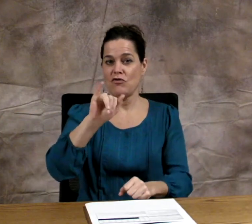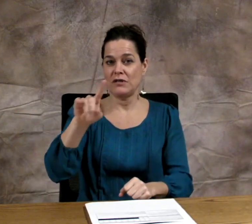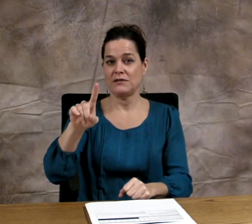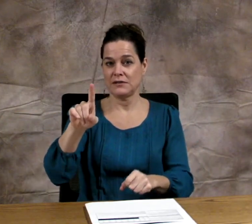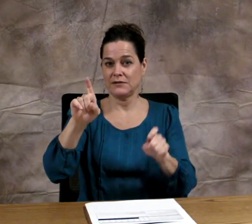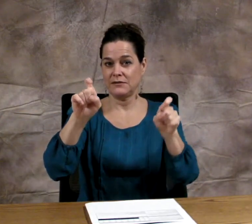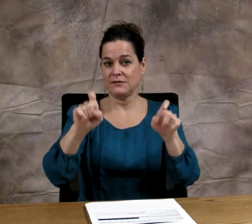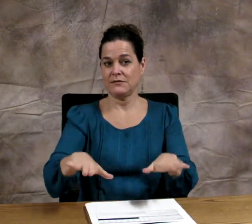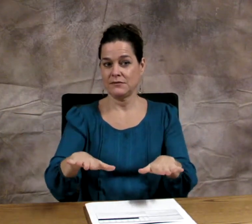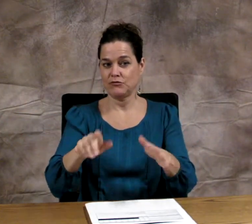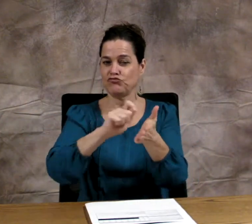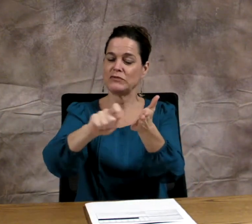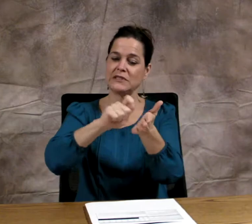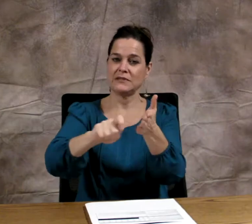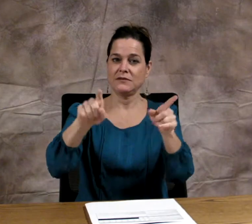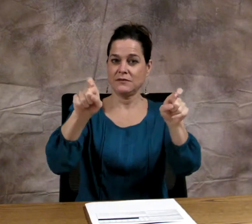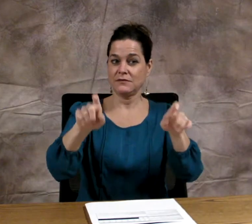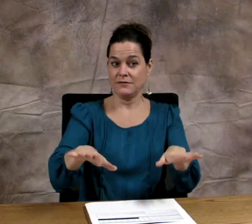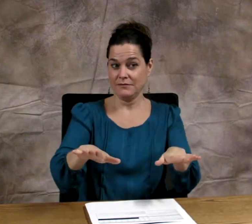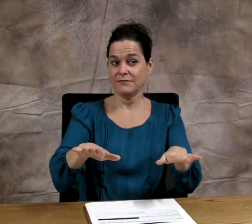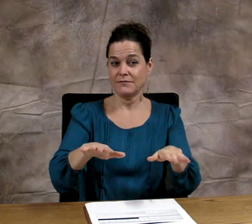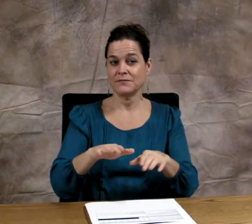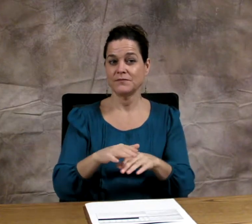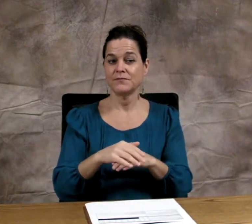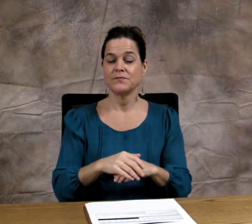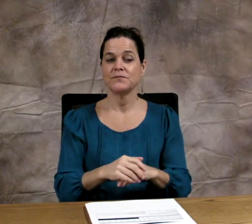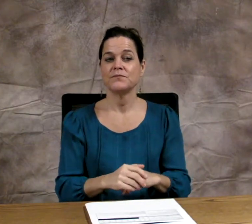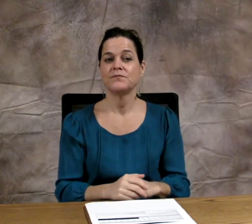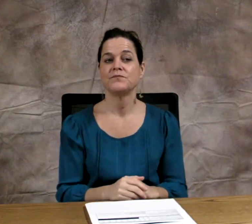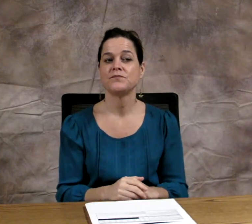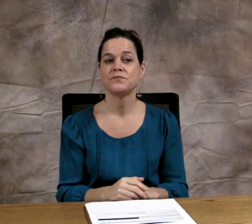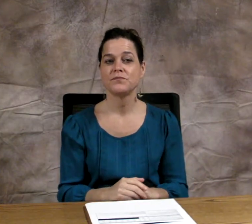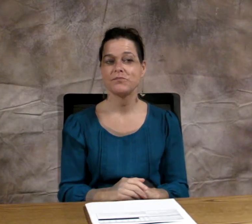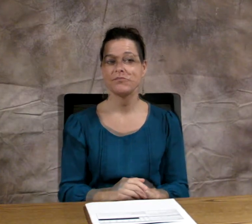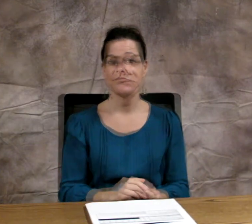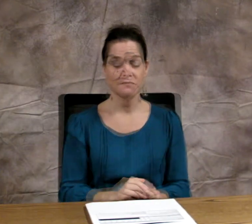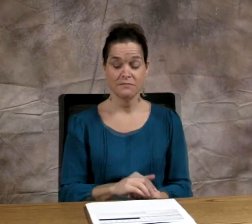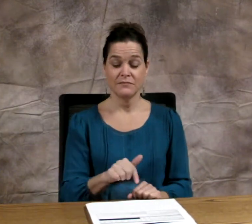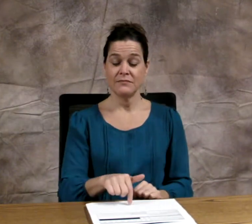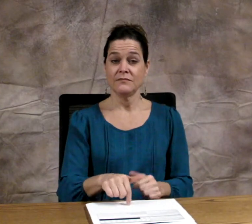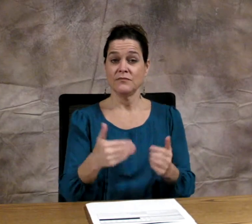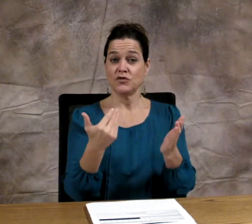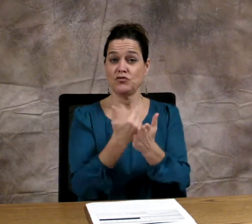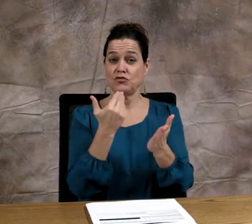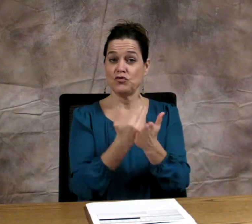but have yet to take and pass RID's written examination.